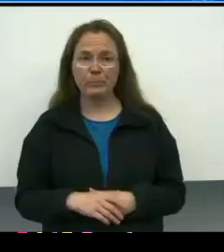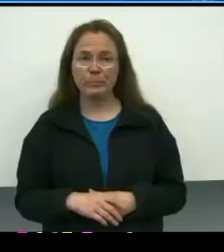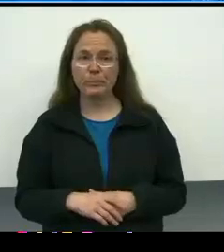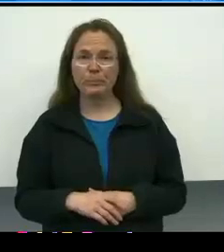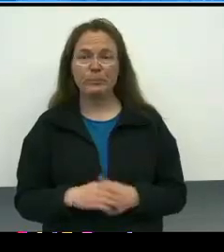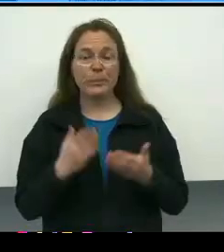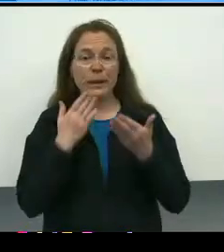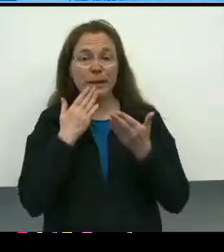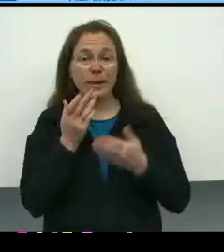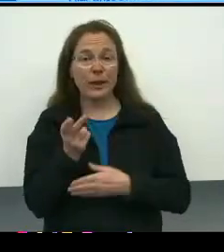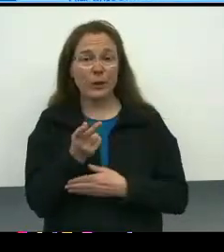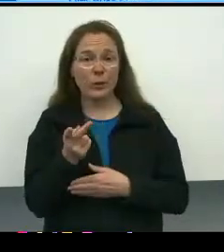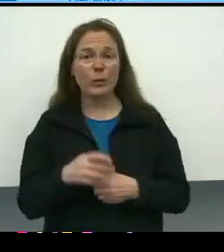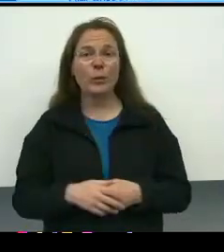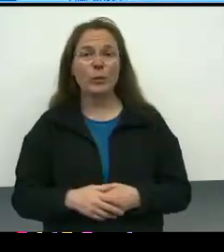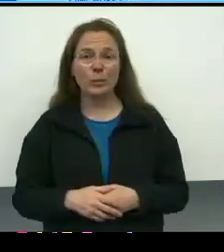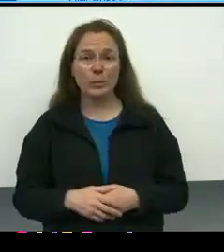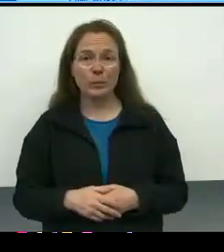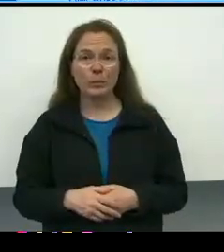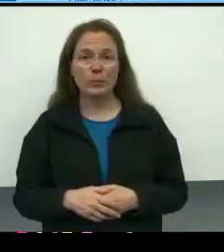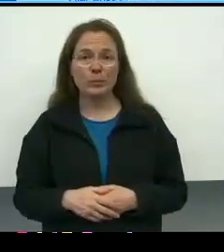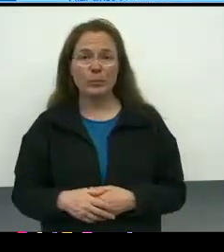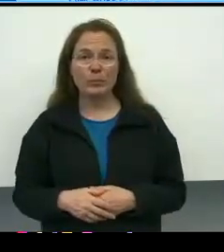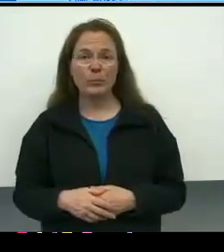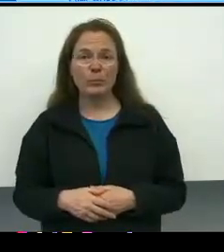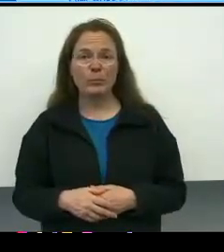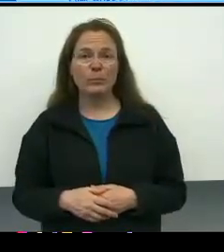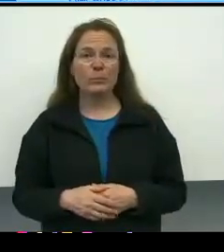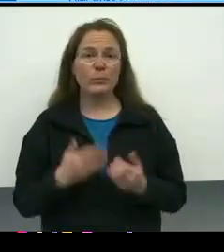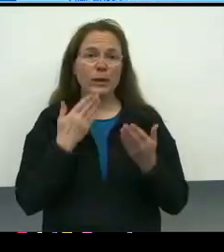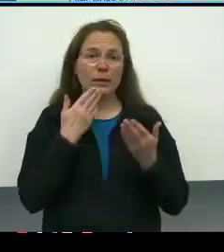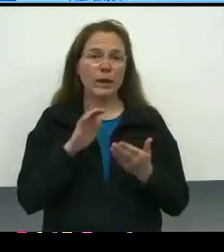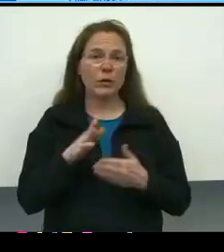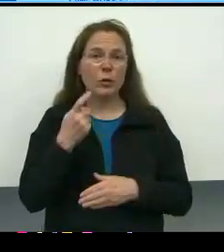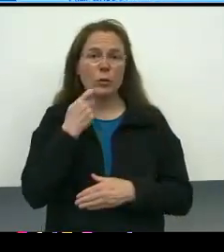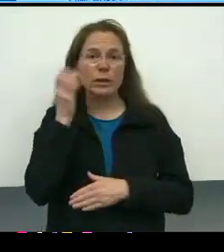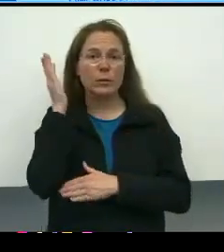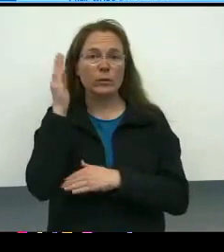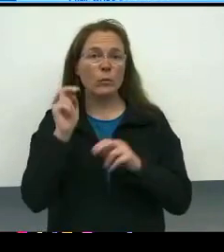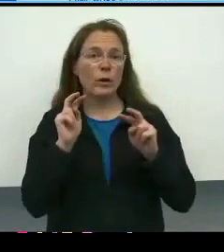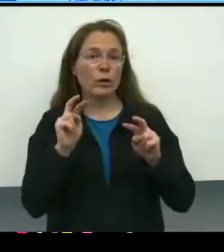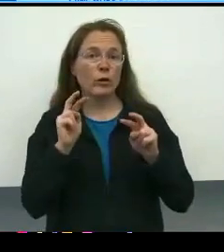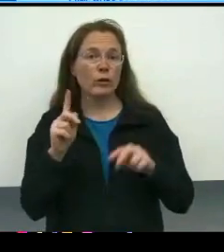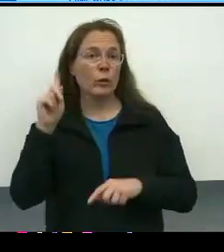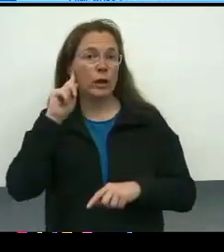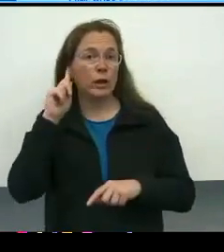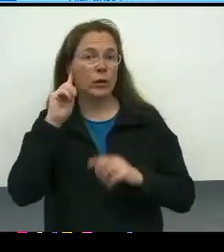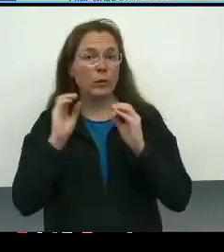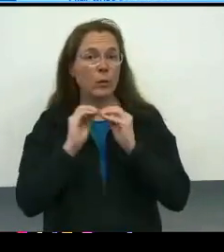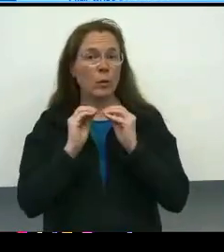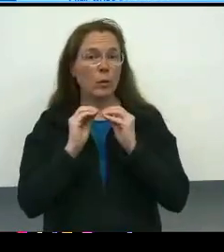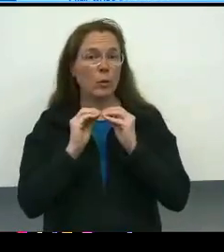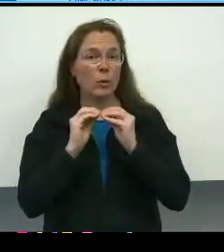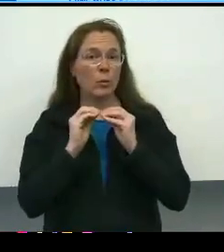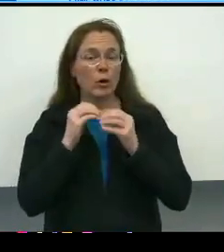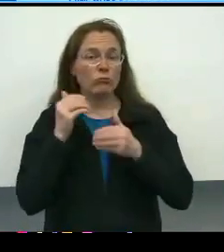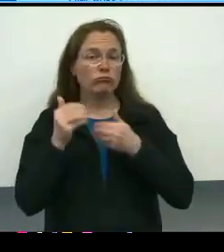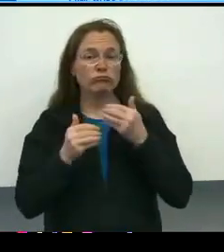But thank you both, Mr. Alexander and Dr. Moreland-Capuia, thank you for that presentation. We look forward to hearing from you when we get together,